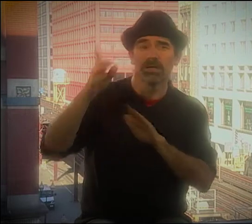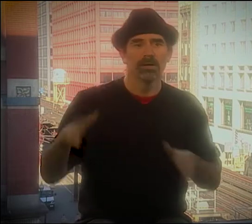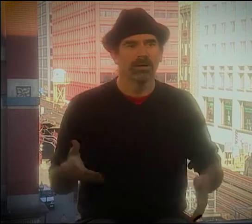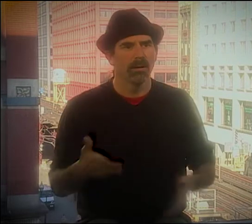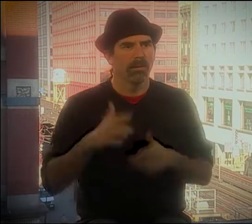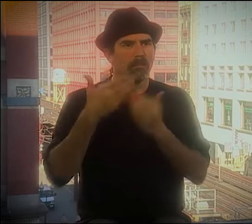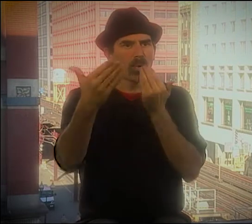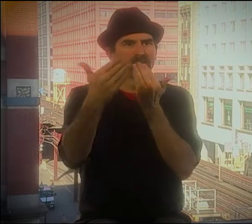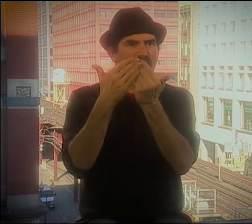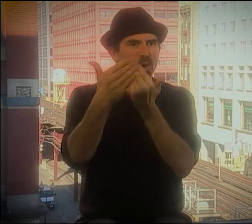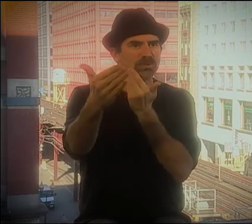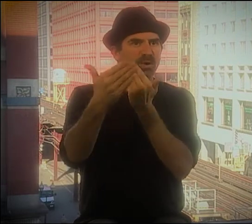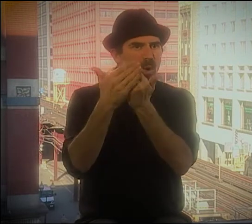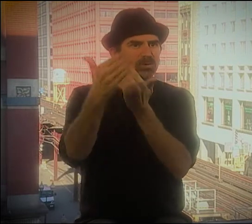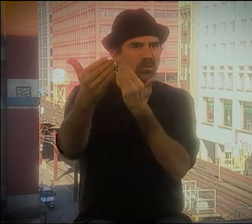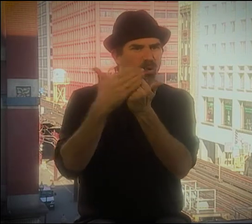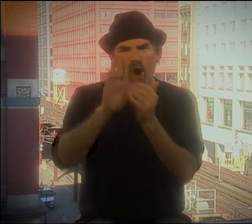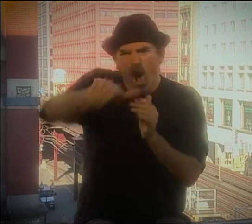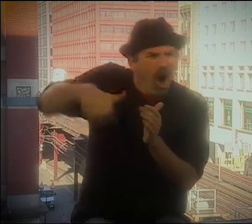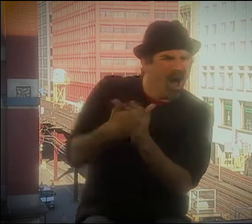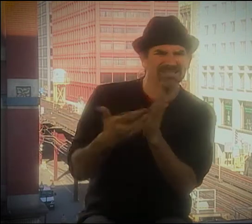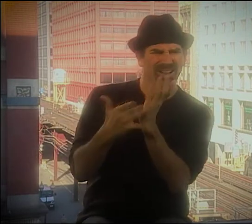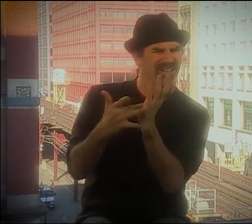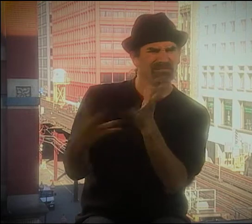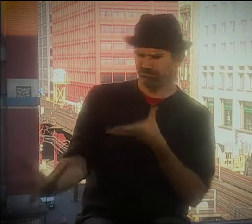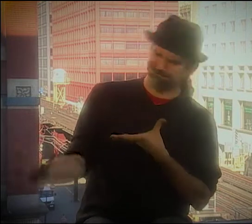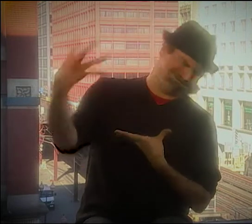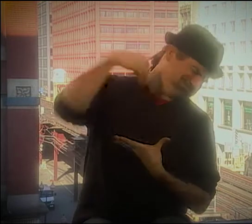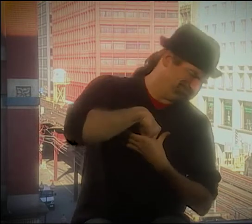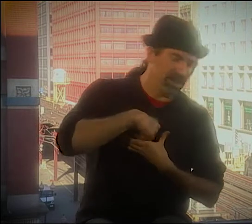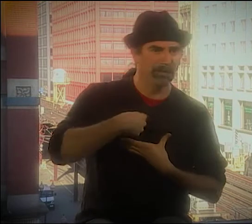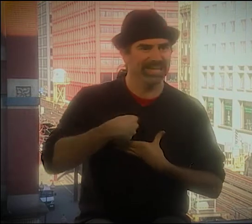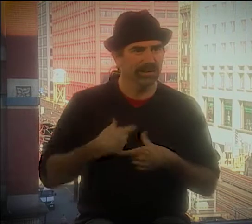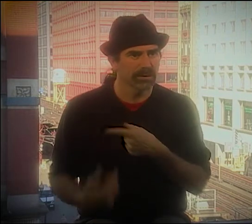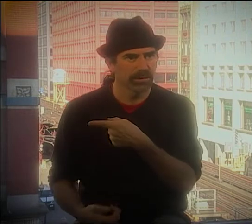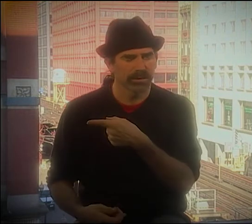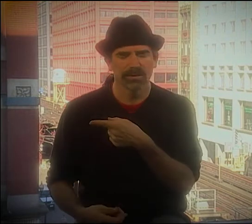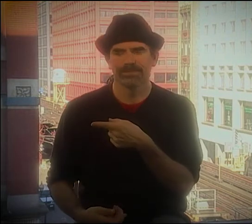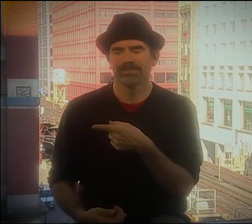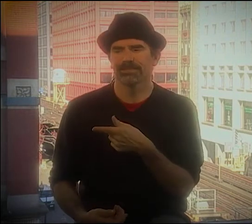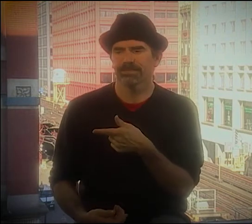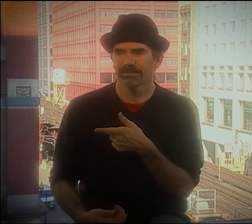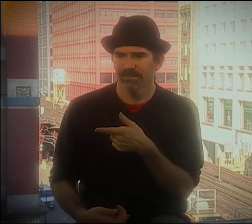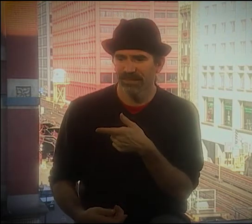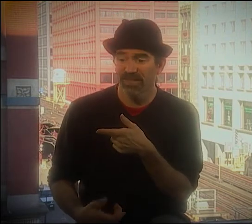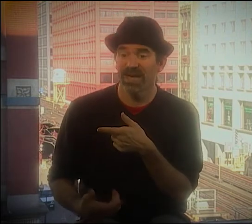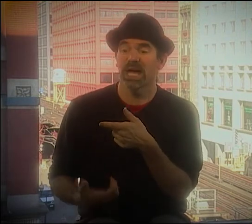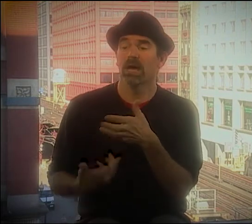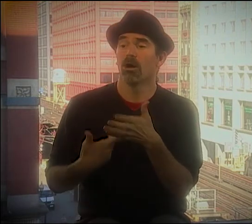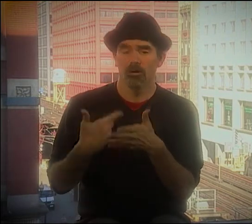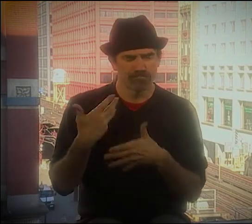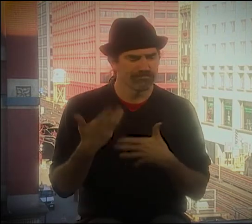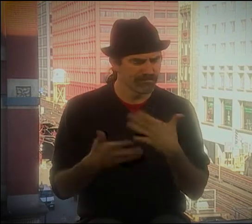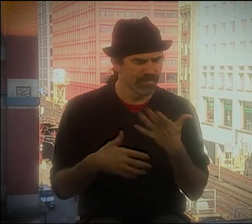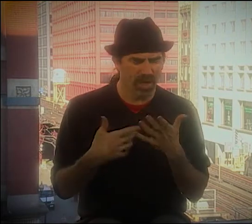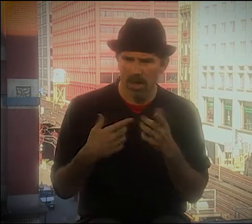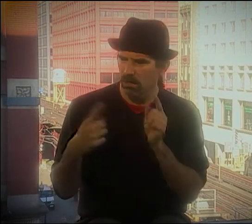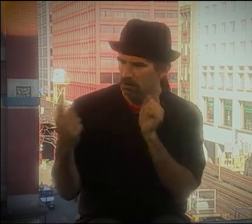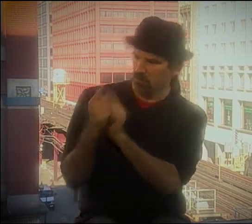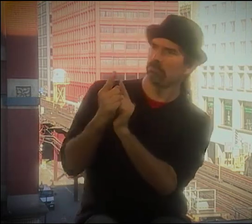YOU HAD FAR SHOTS, SOMETHING TALL, SOMETHING CLOSE, ALL THOSE MOVIE CINEMATIC TECHNIQUES, YOU KNOW, WOULD